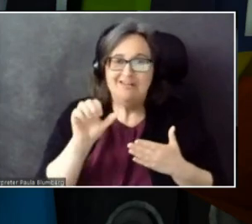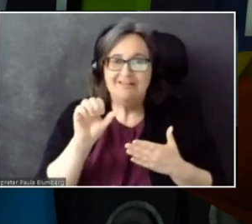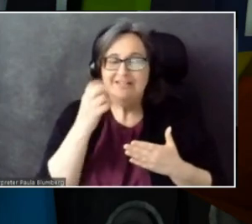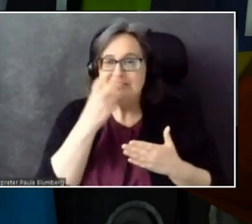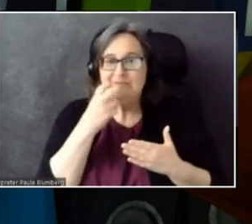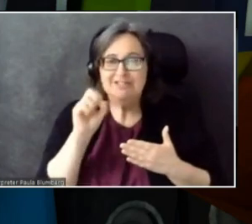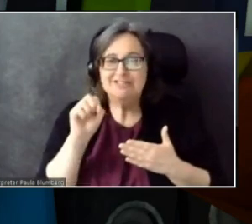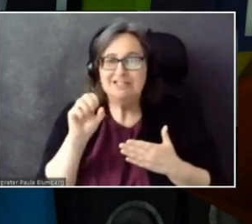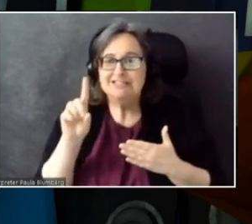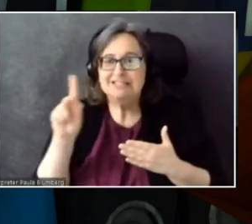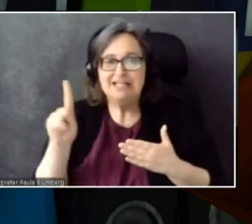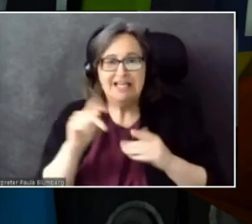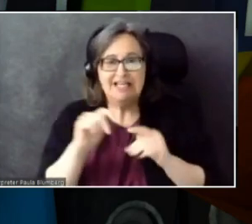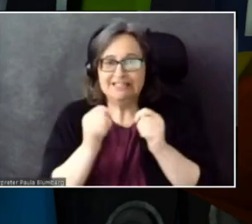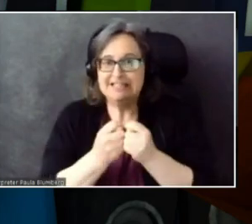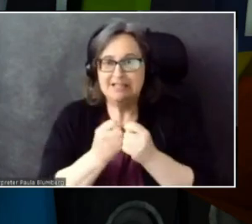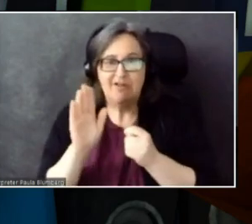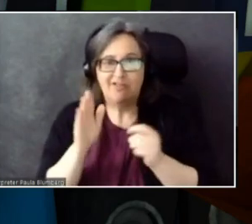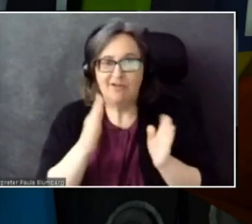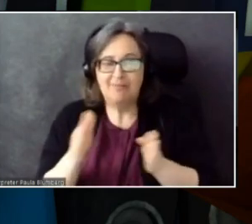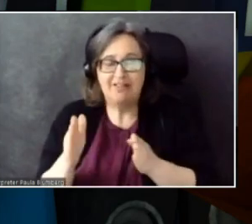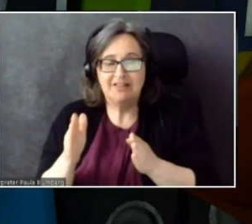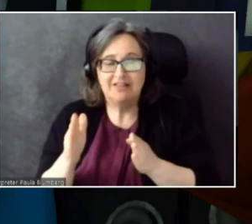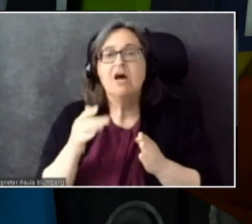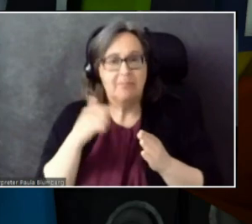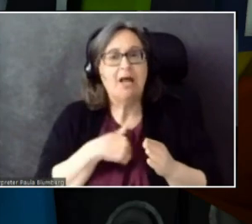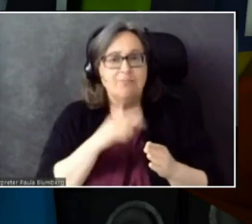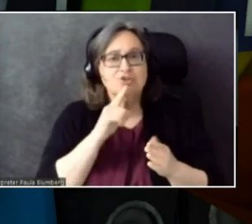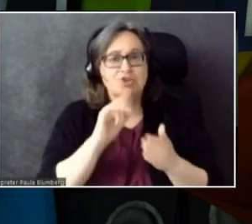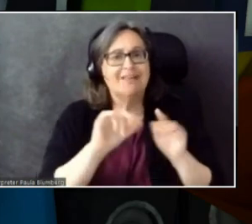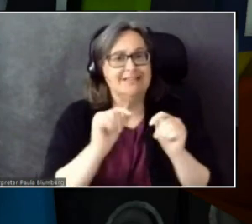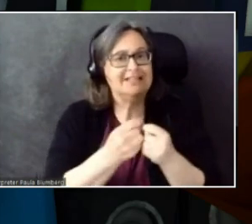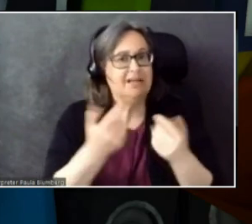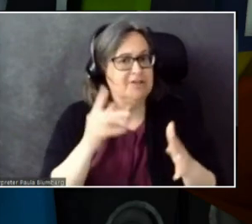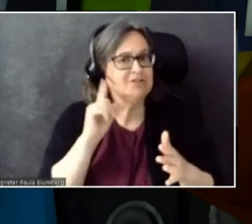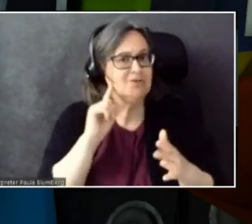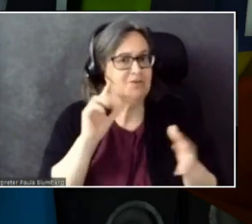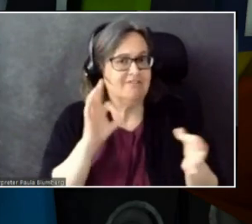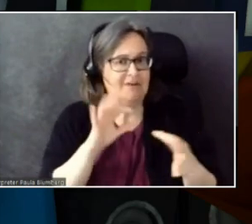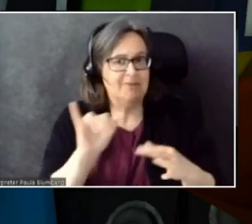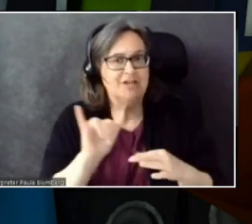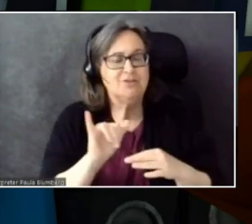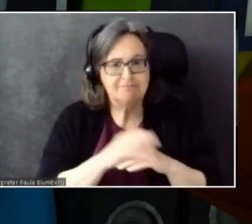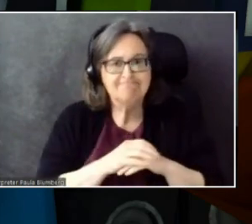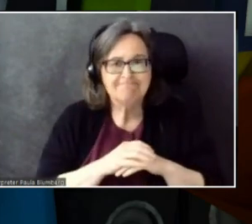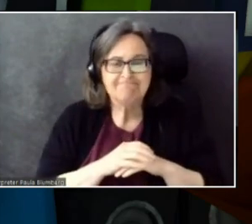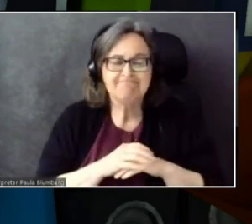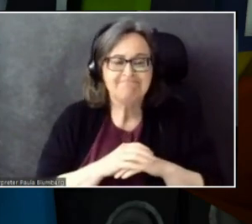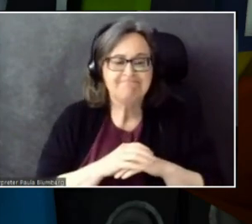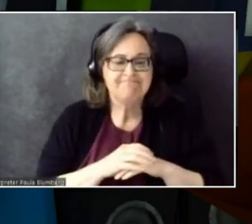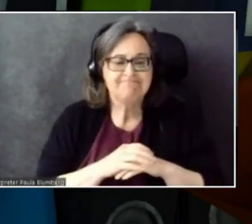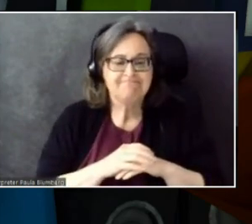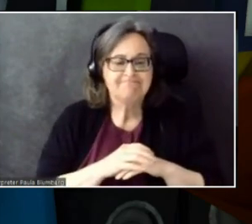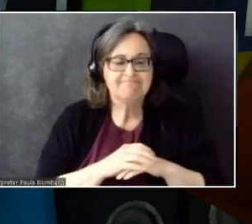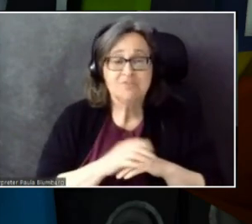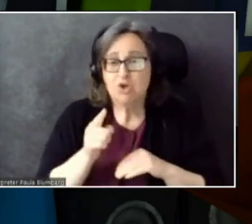But I'm sure they've heard that feedback as well. And you mentioned technical challenges.